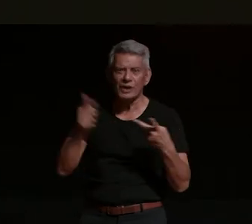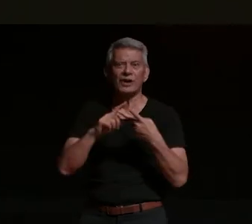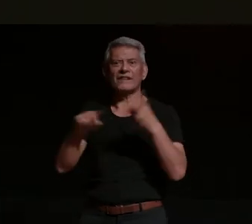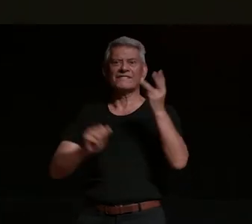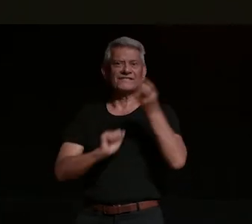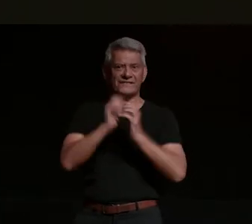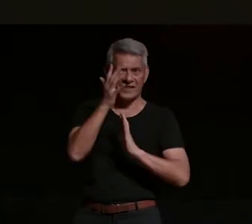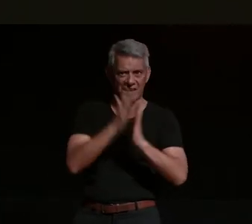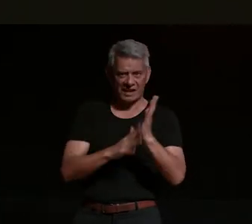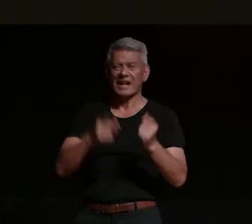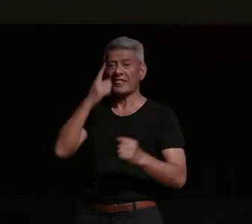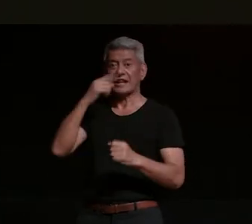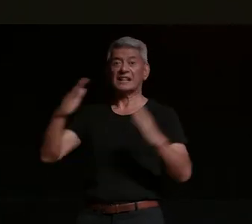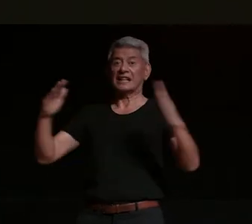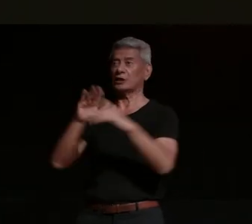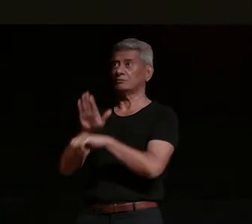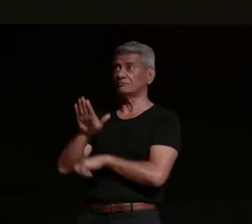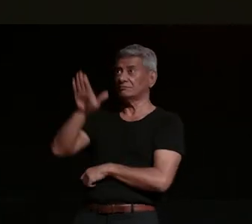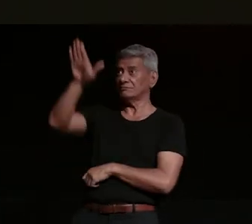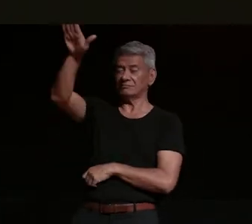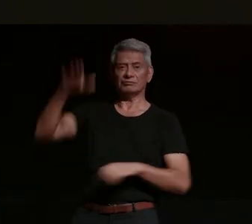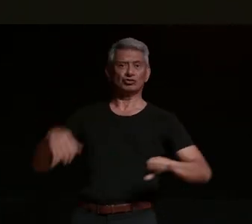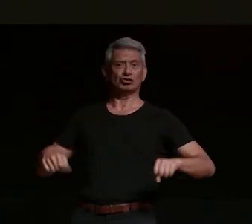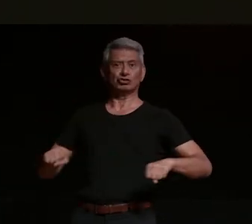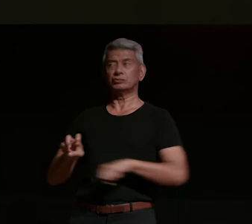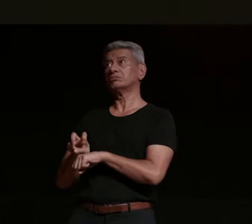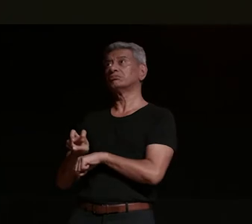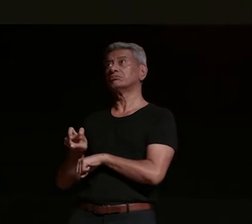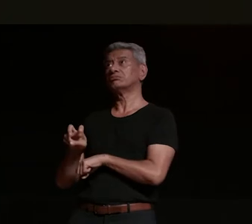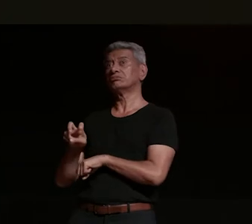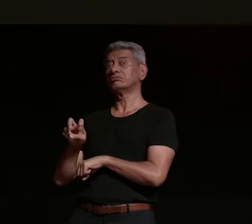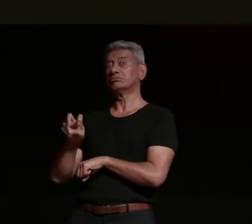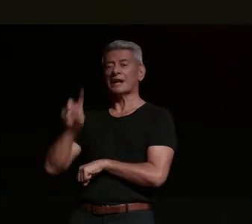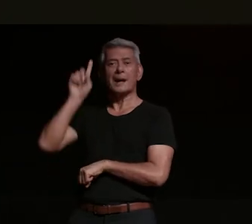up a vertical hill which is really weird but it's fun because you watch all these guys who